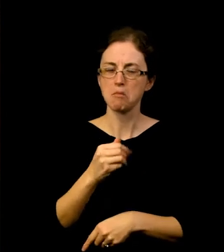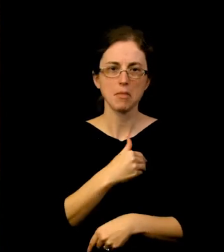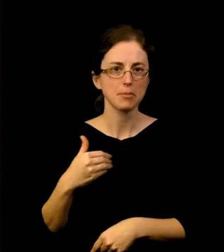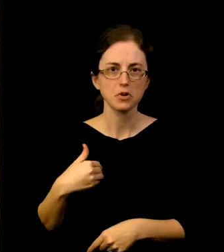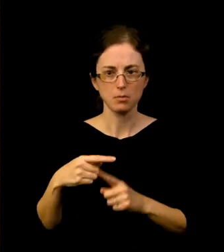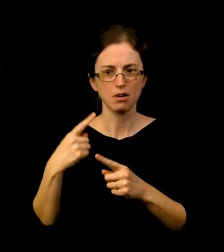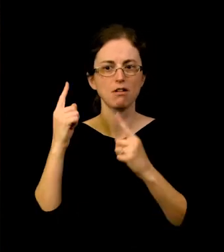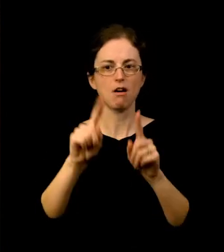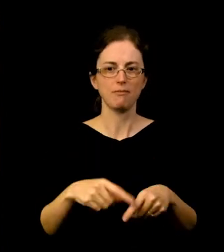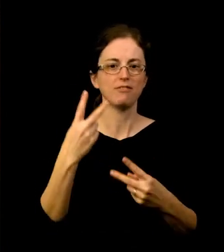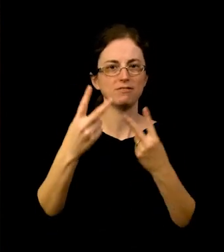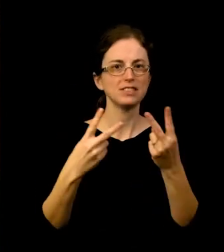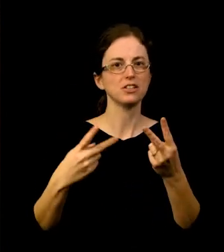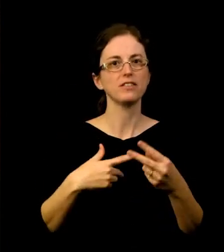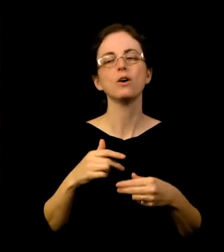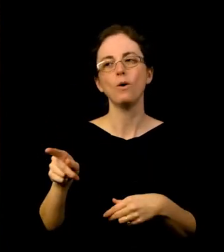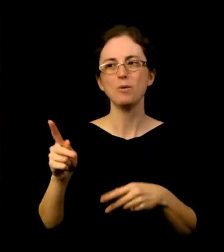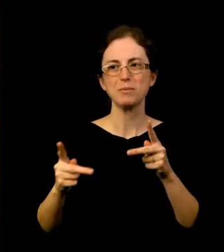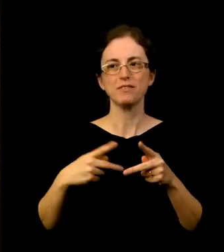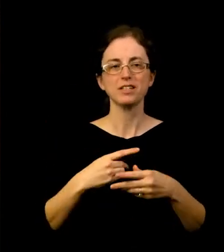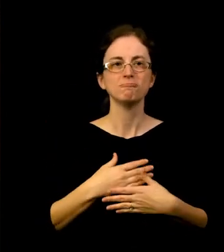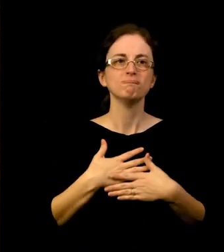and solace for people in these difficult times.